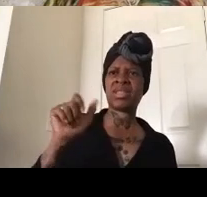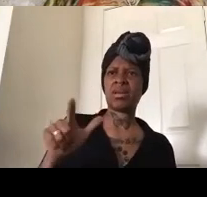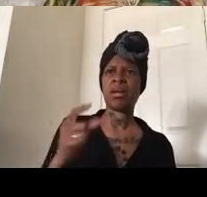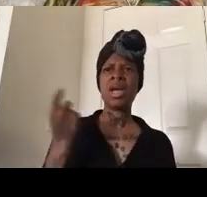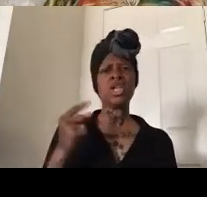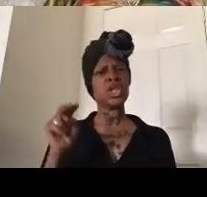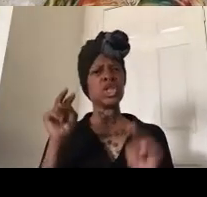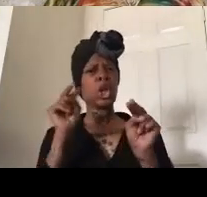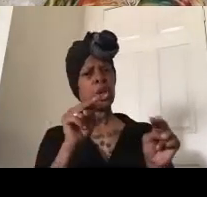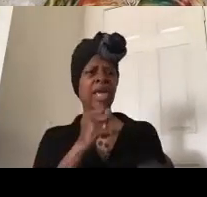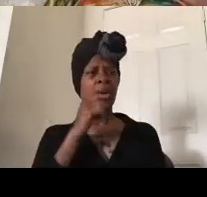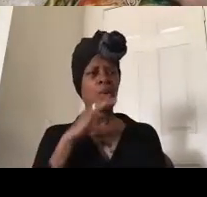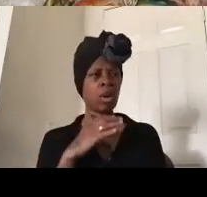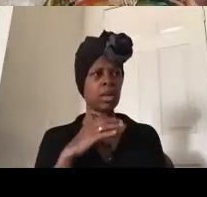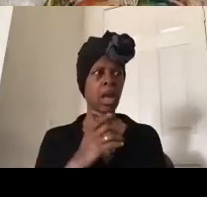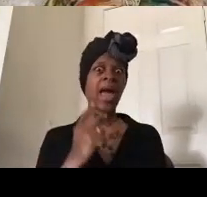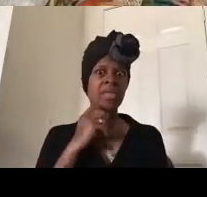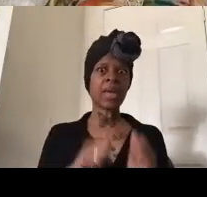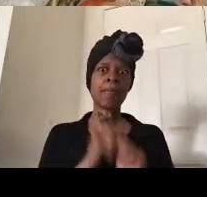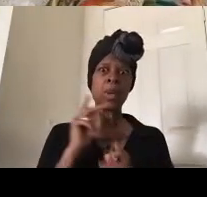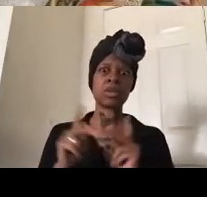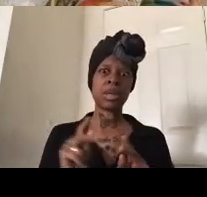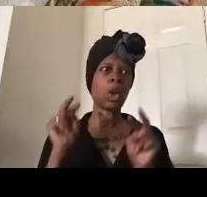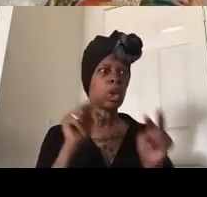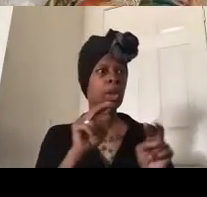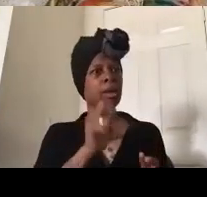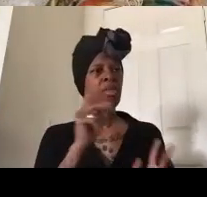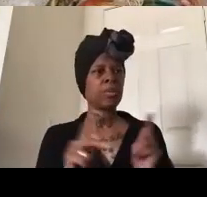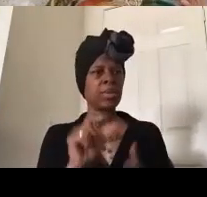think most people do with gyms i don't go to the gym so i don't really know